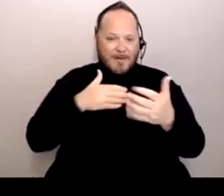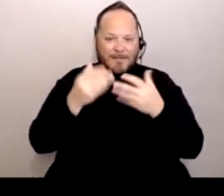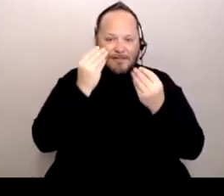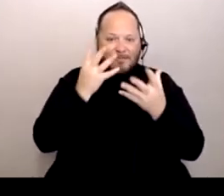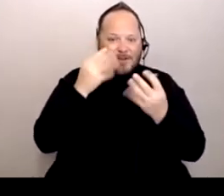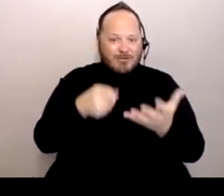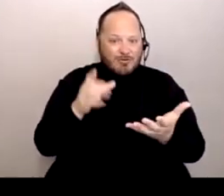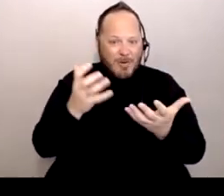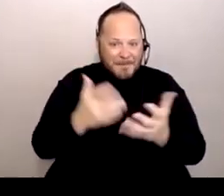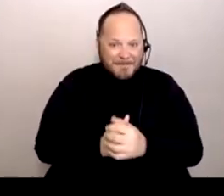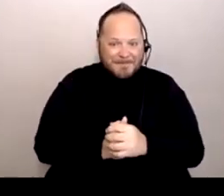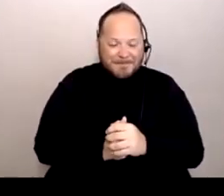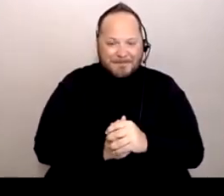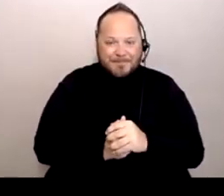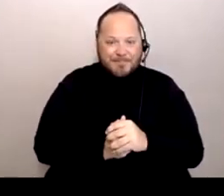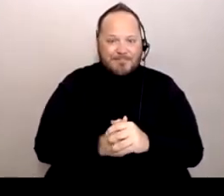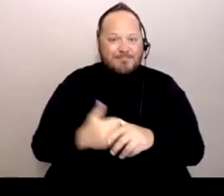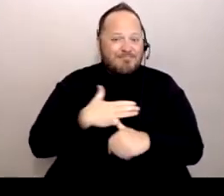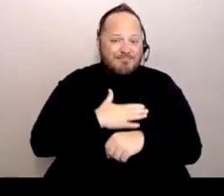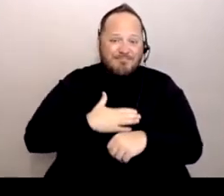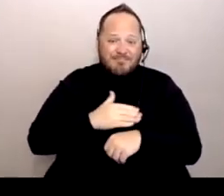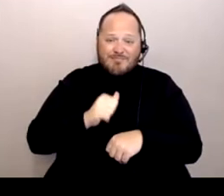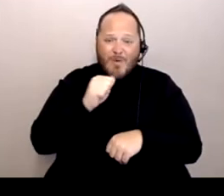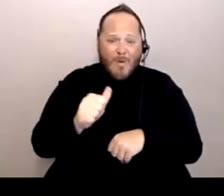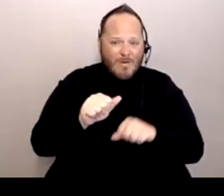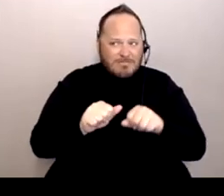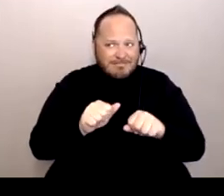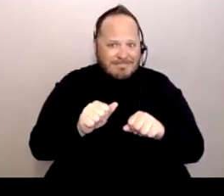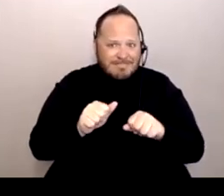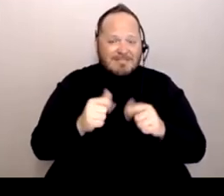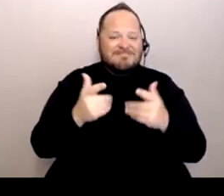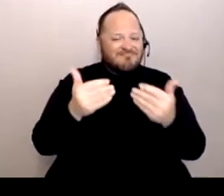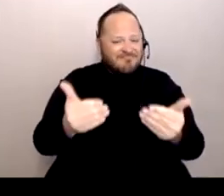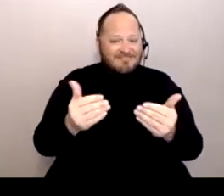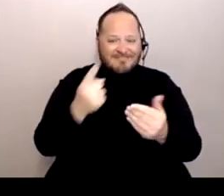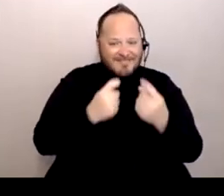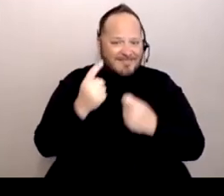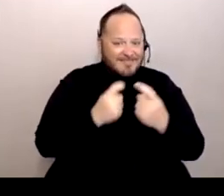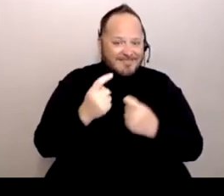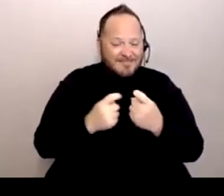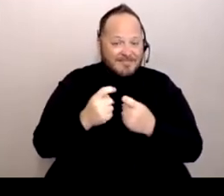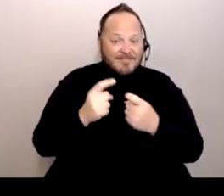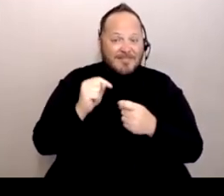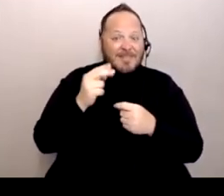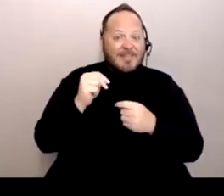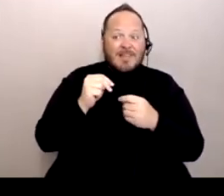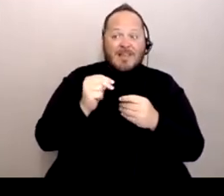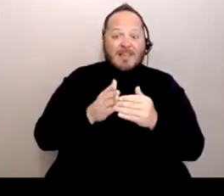Please don't hesitate to ask questions. And later, after I'm done, I can leave my email address